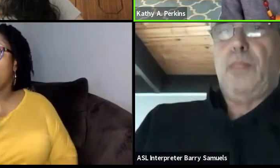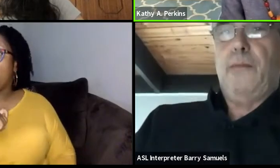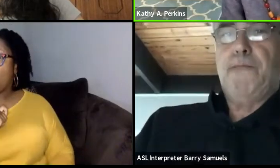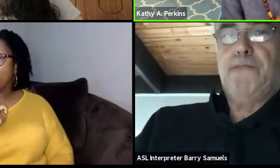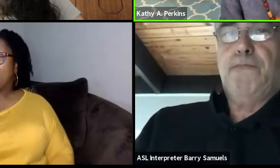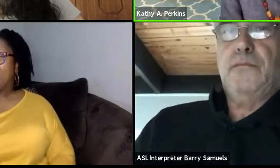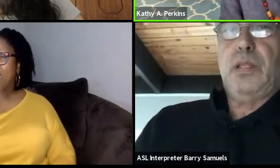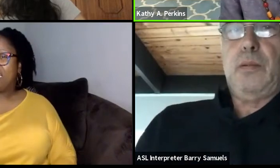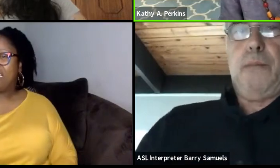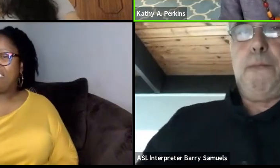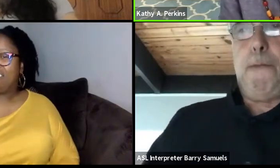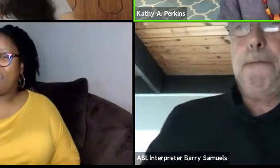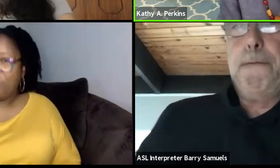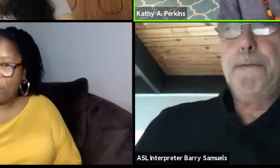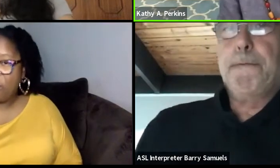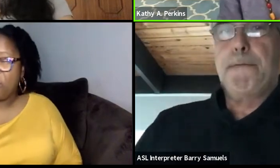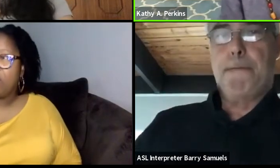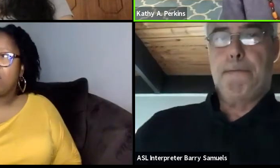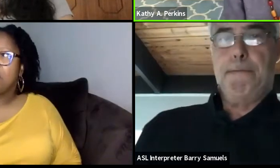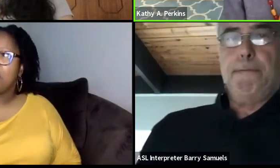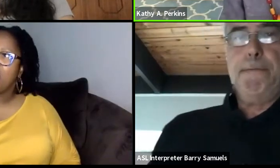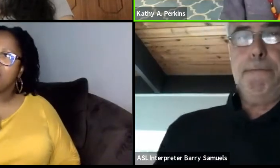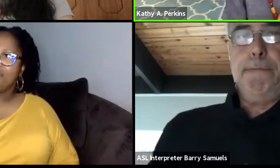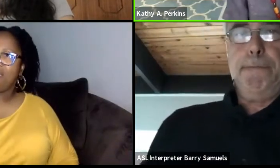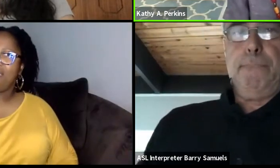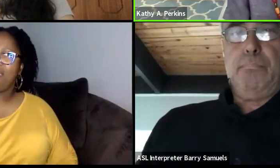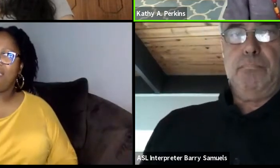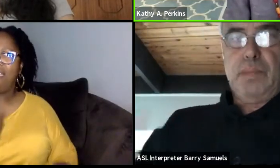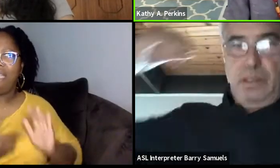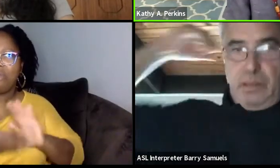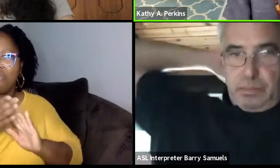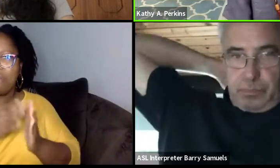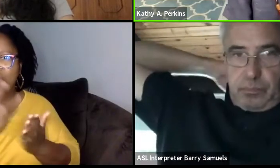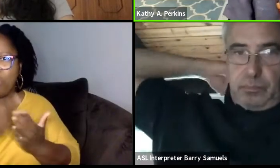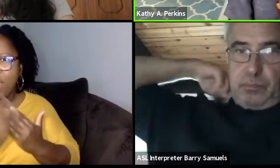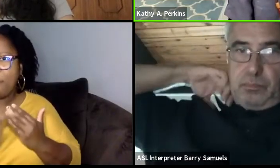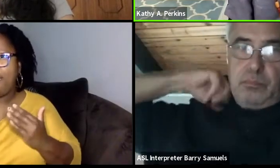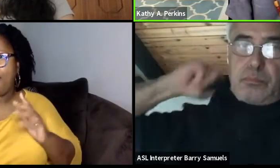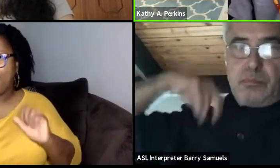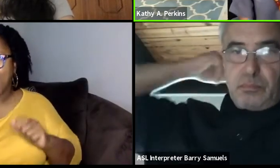"Well, if I go in one of this program, I decide who comes into the program."